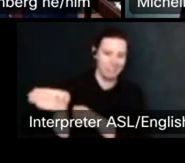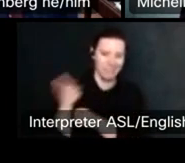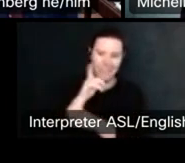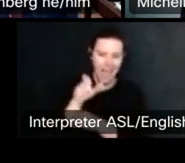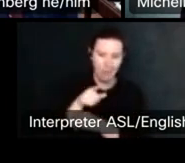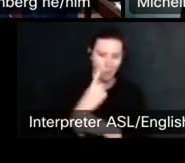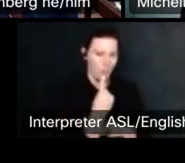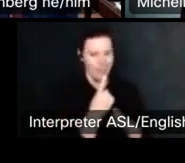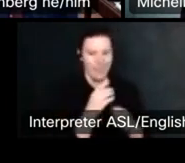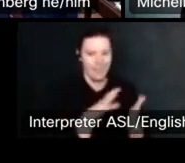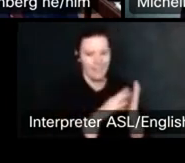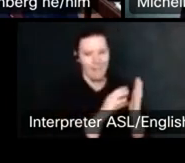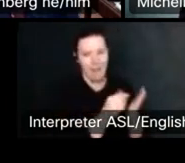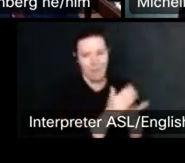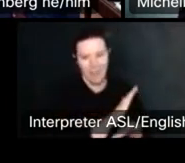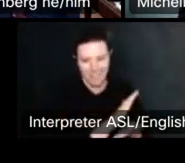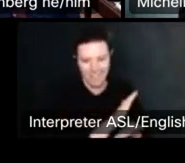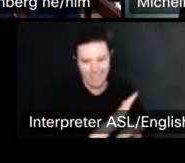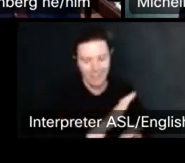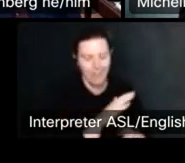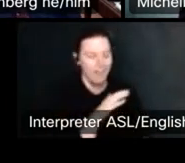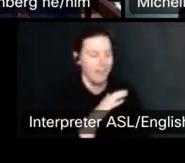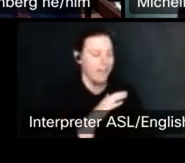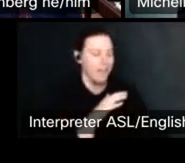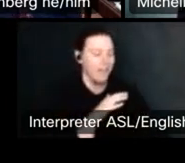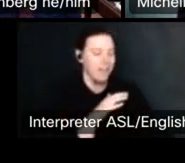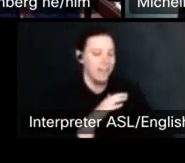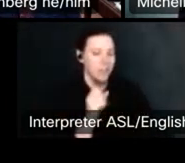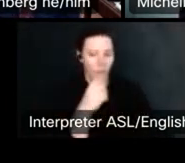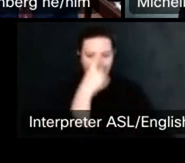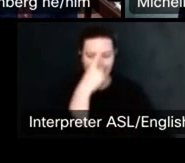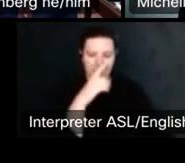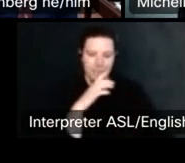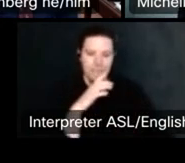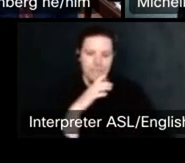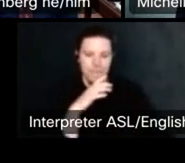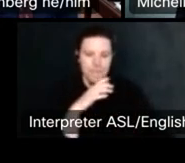I think 1 of the questions was does do email count and yes, they can.